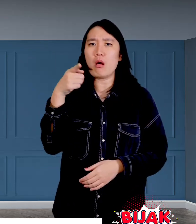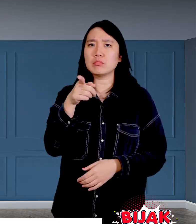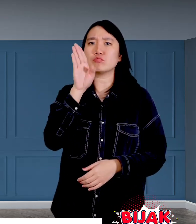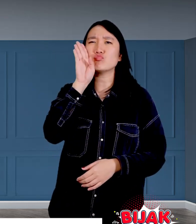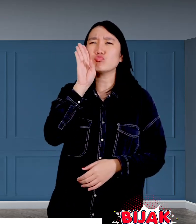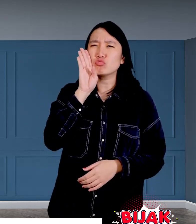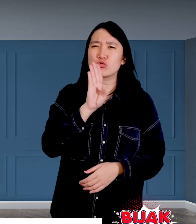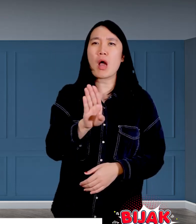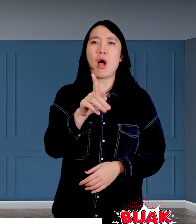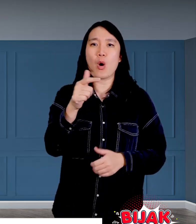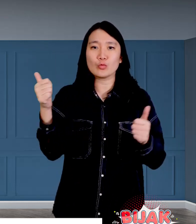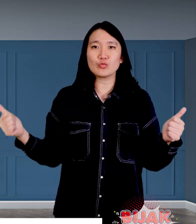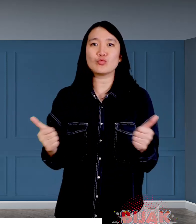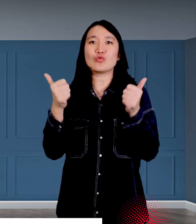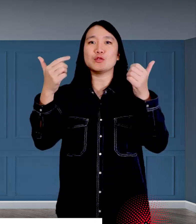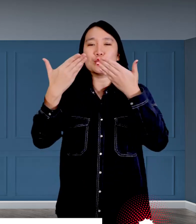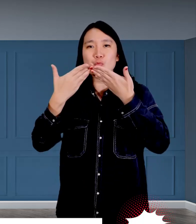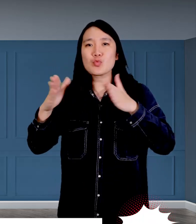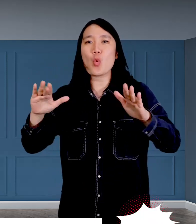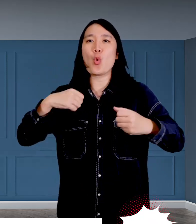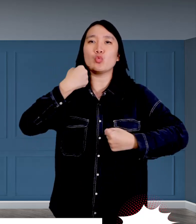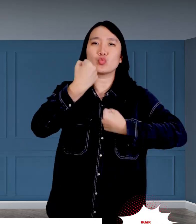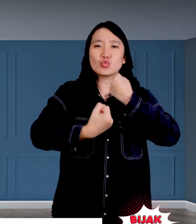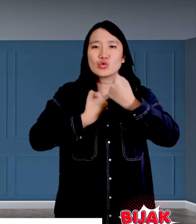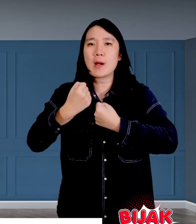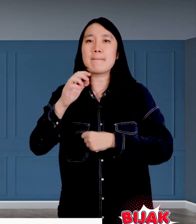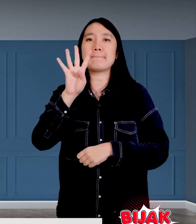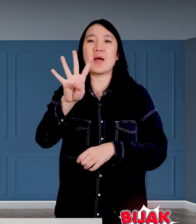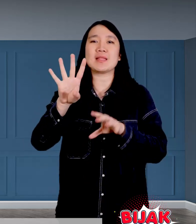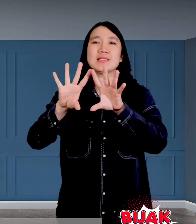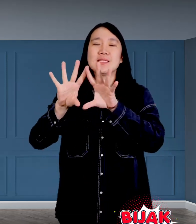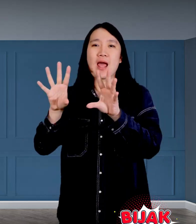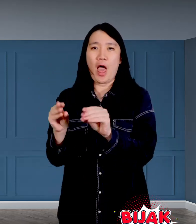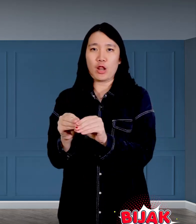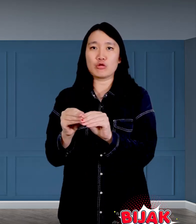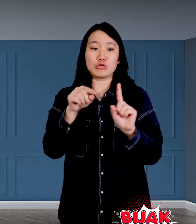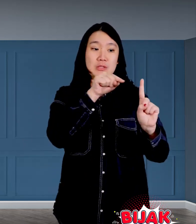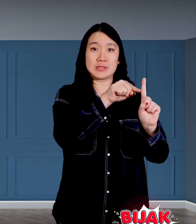Successfully opened 4 businesses at once.